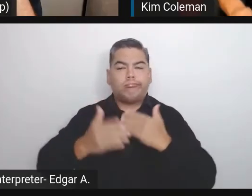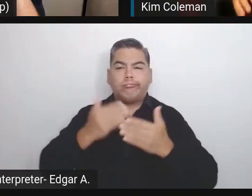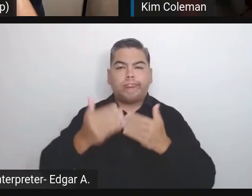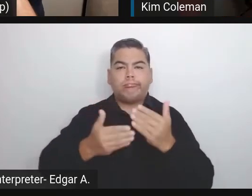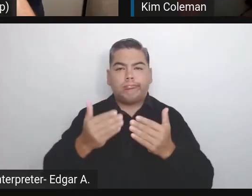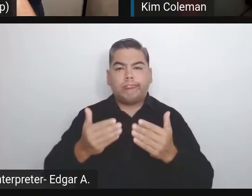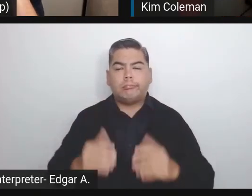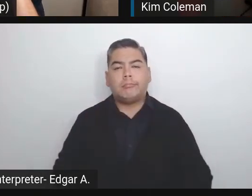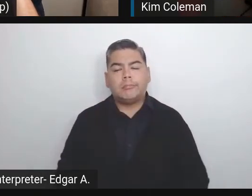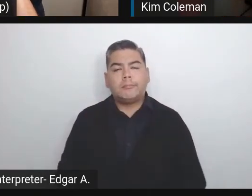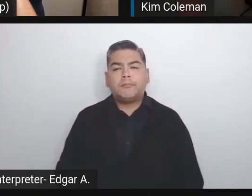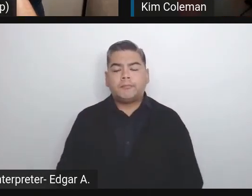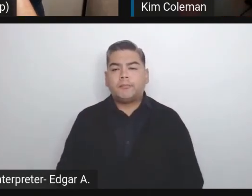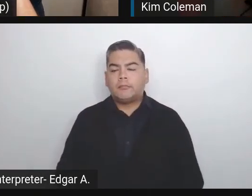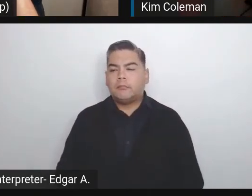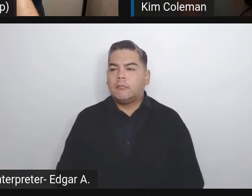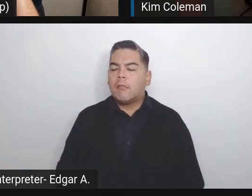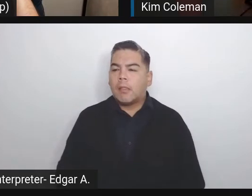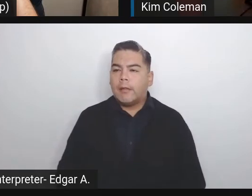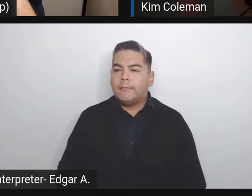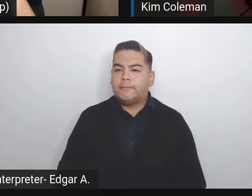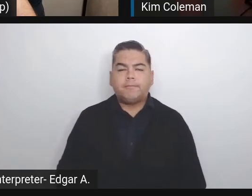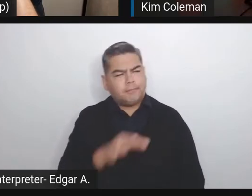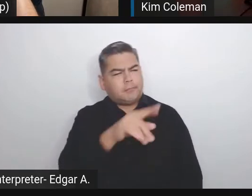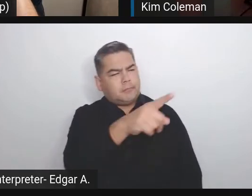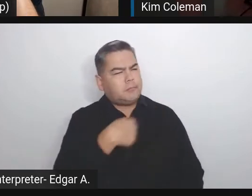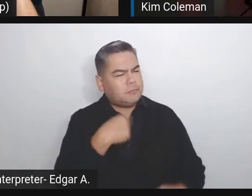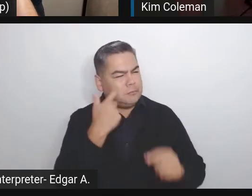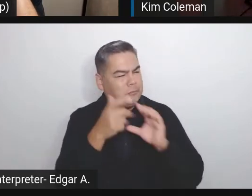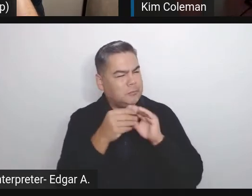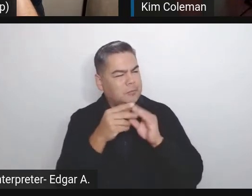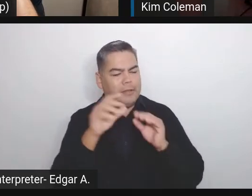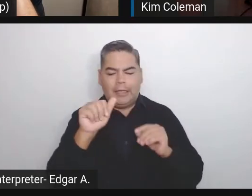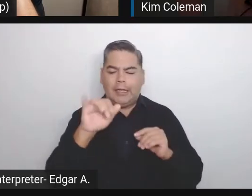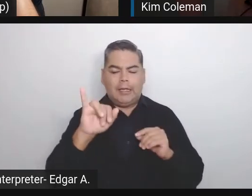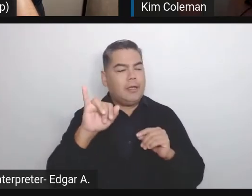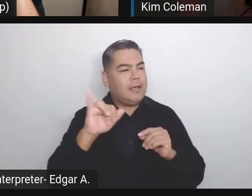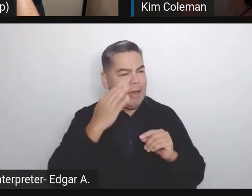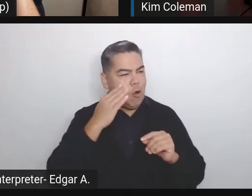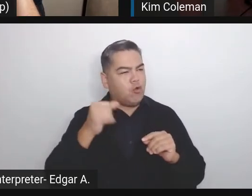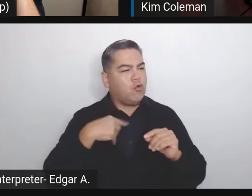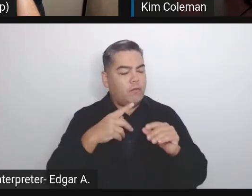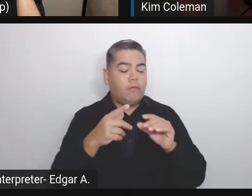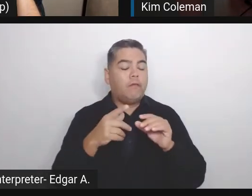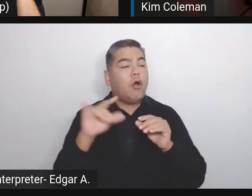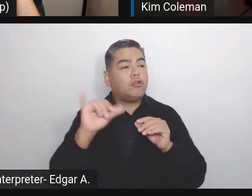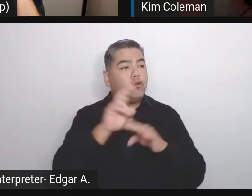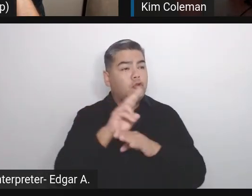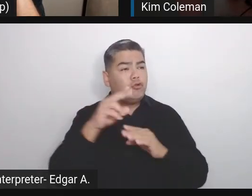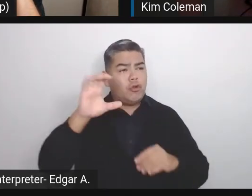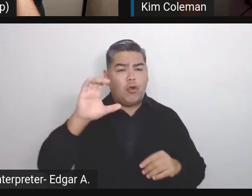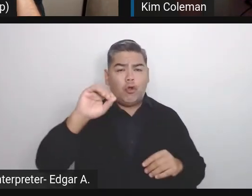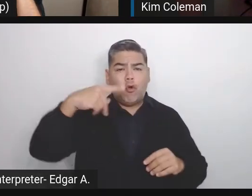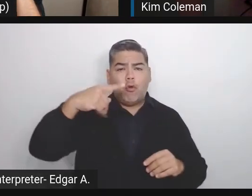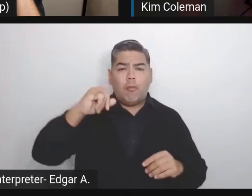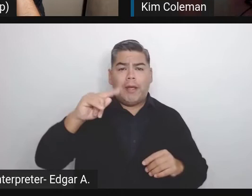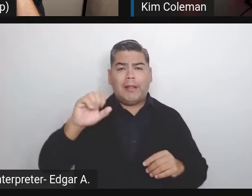You mentioned AI, do you use GitHub Copilot in anything? I haven't used it, but I don't know if it's helpful for some of these [crosstalk] things.